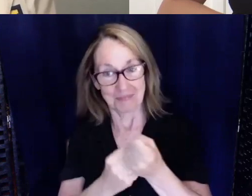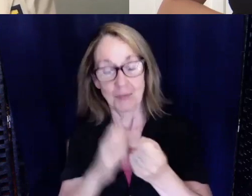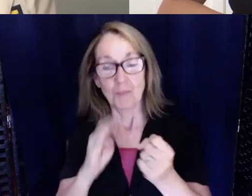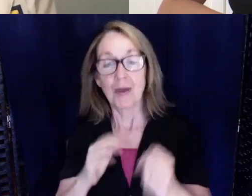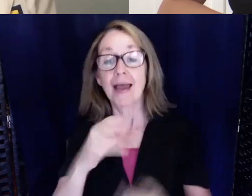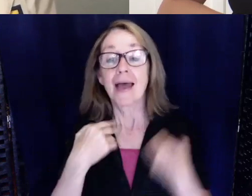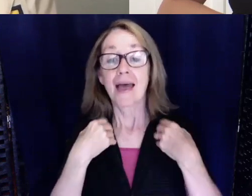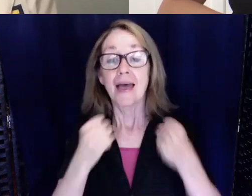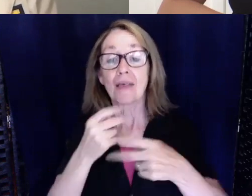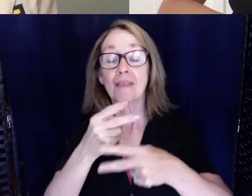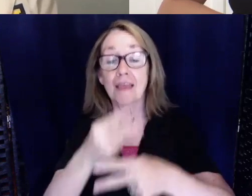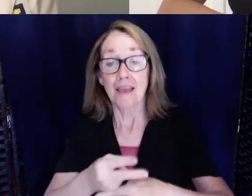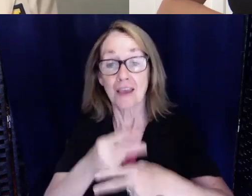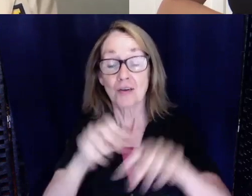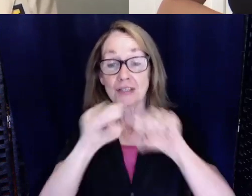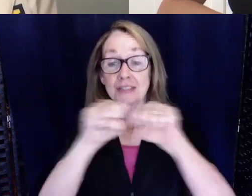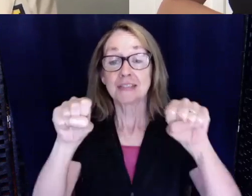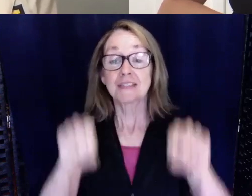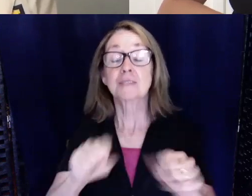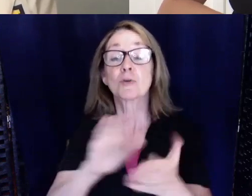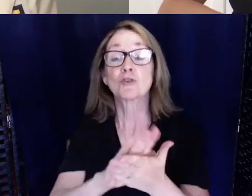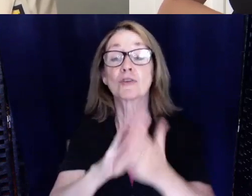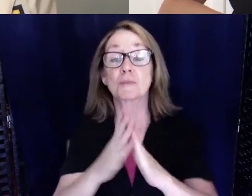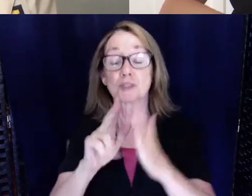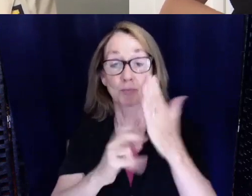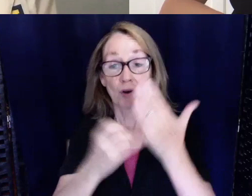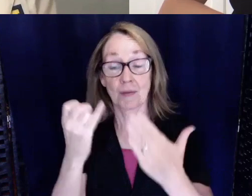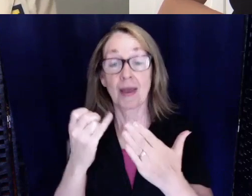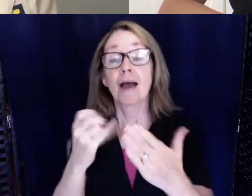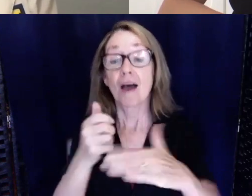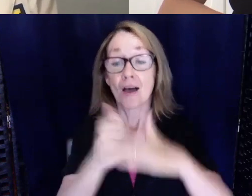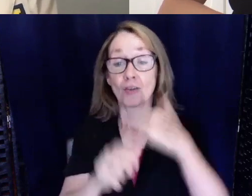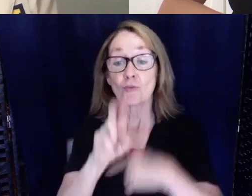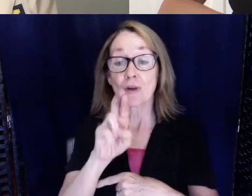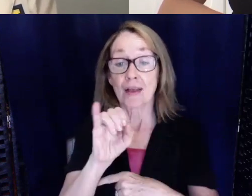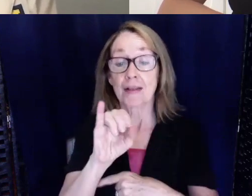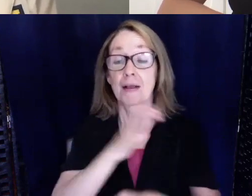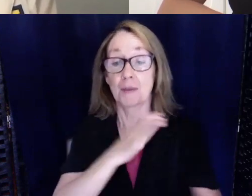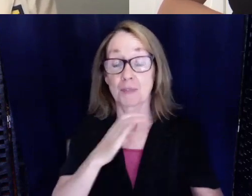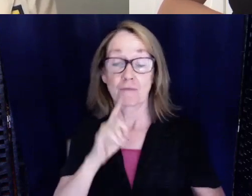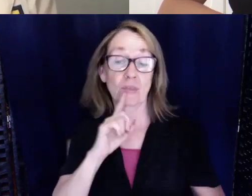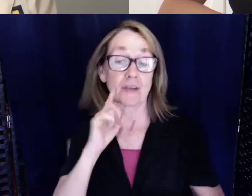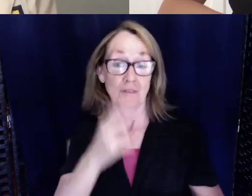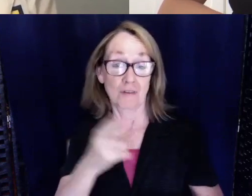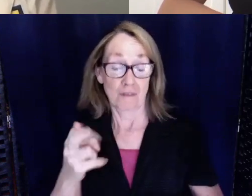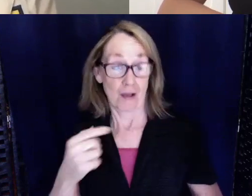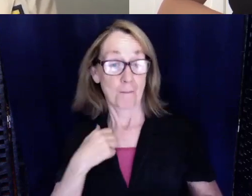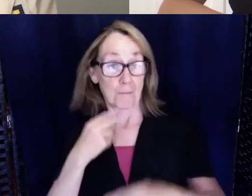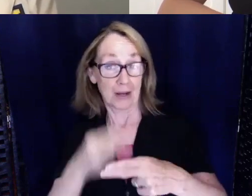My name is Christine West and I'm the Project Manager for HSTP